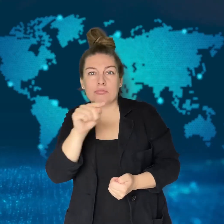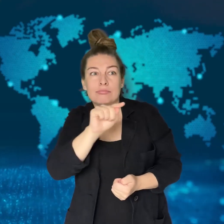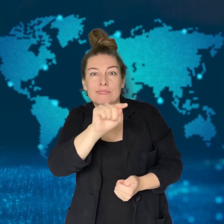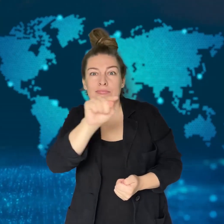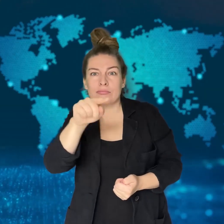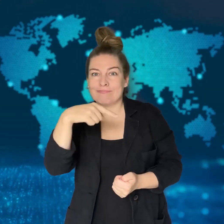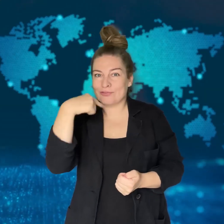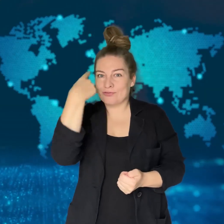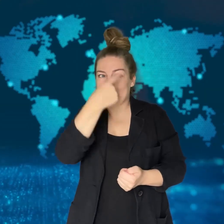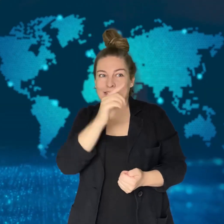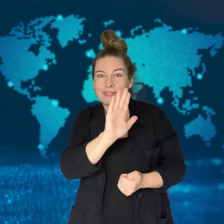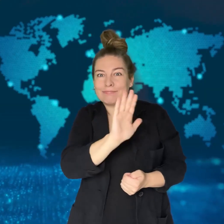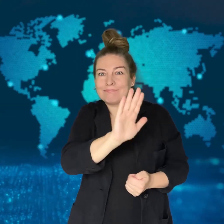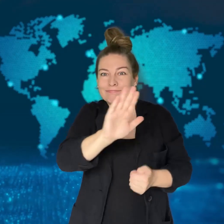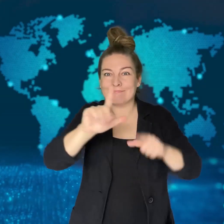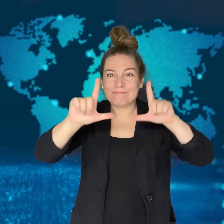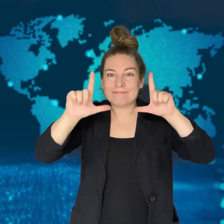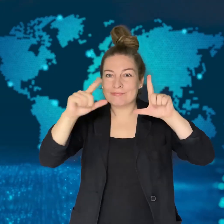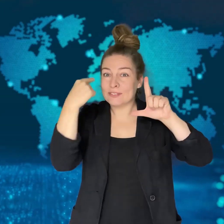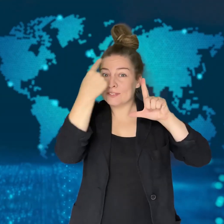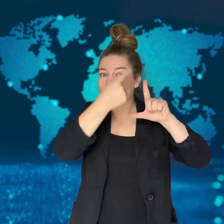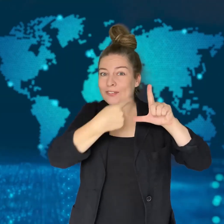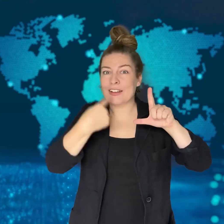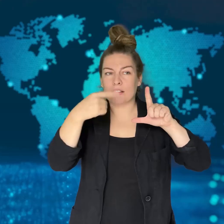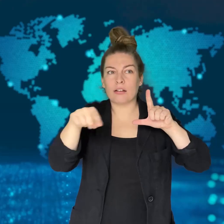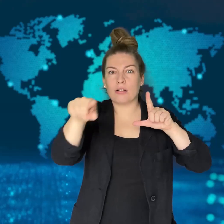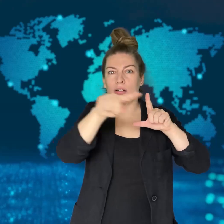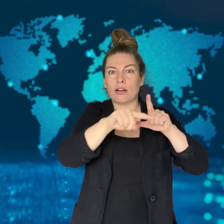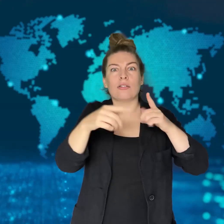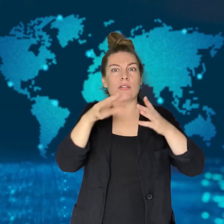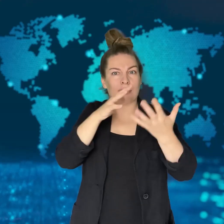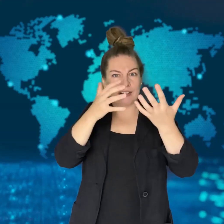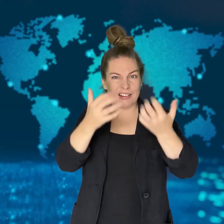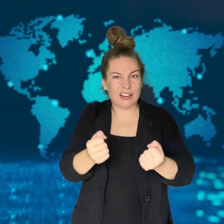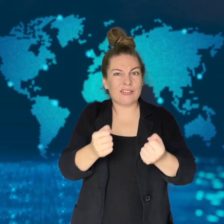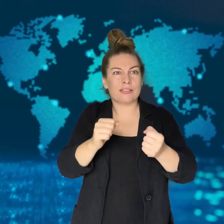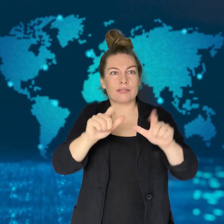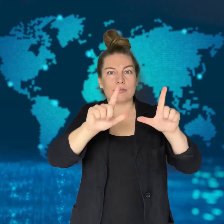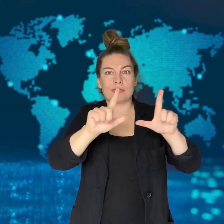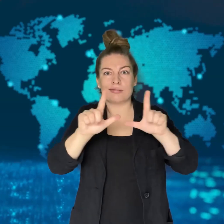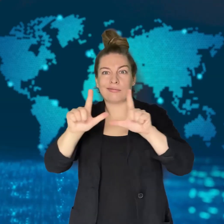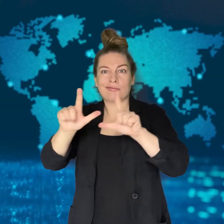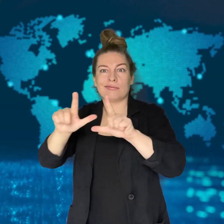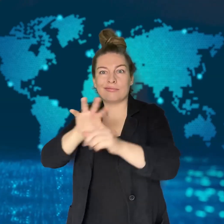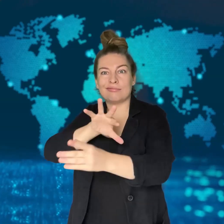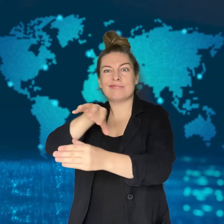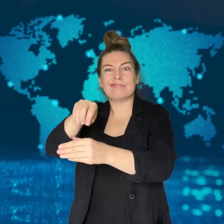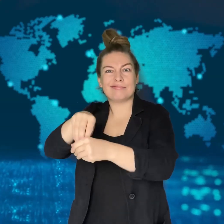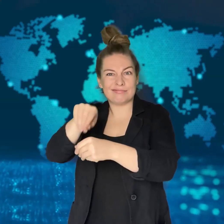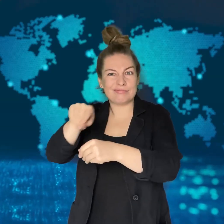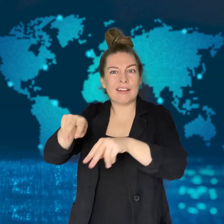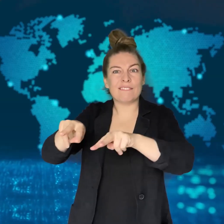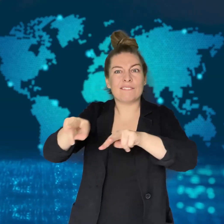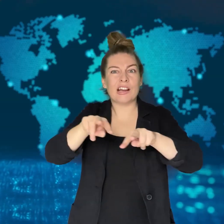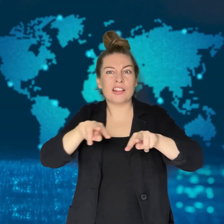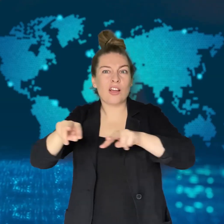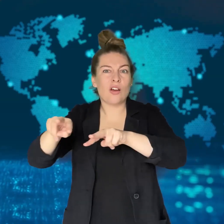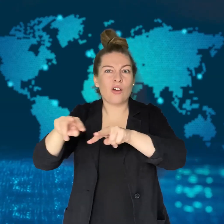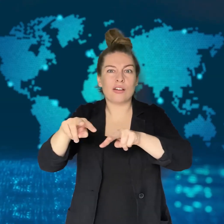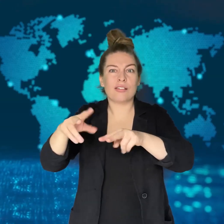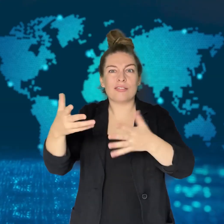This was done without the students' knowledge.